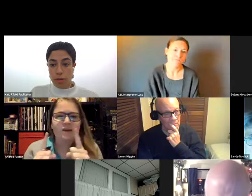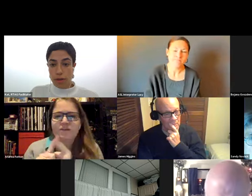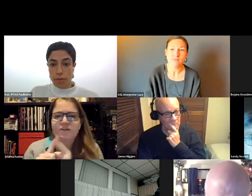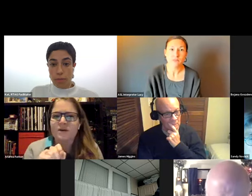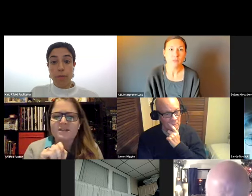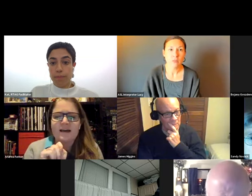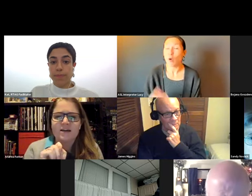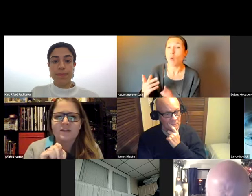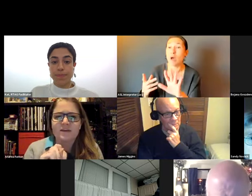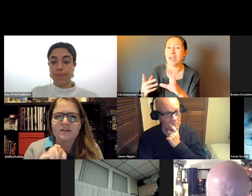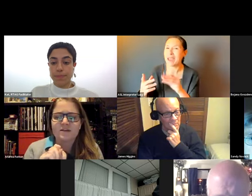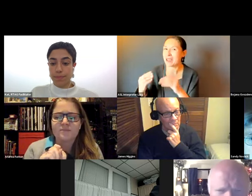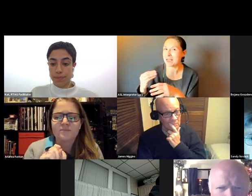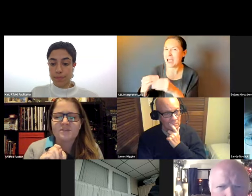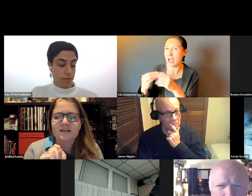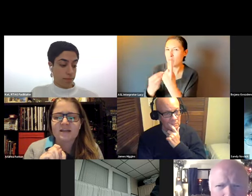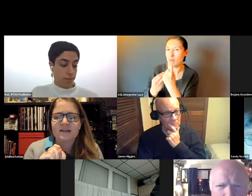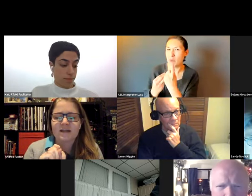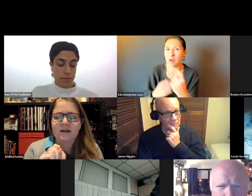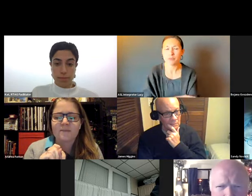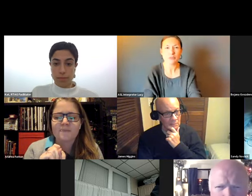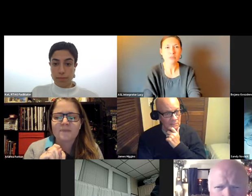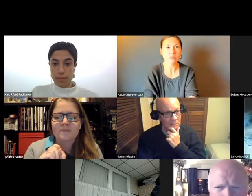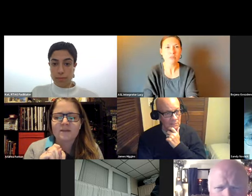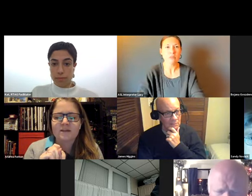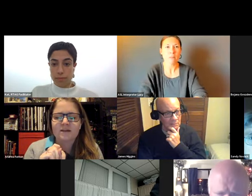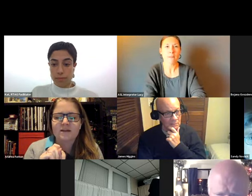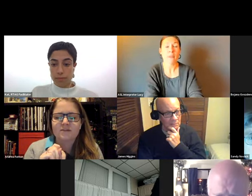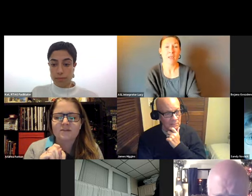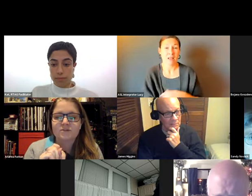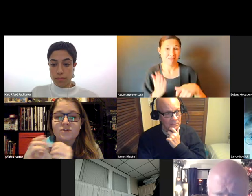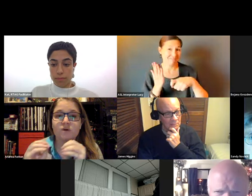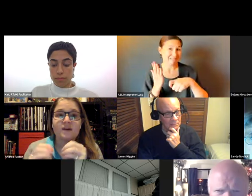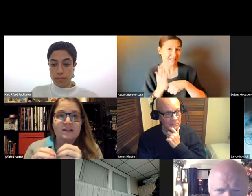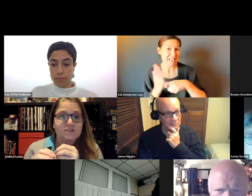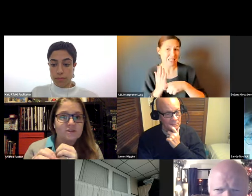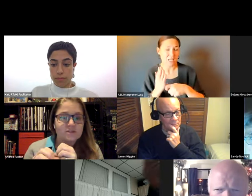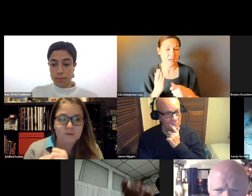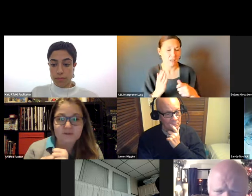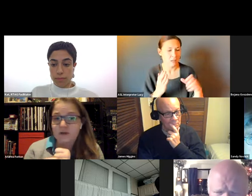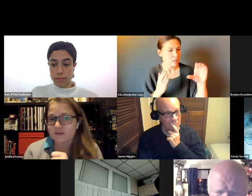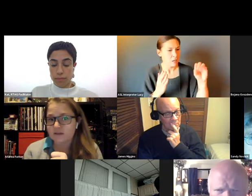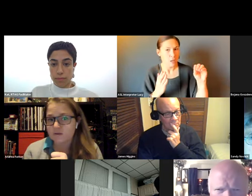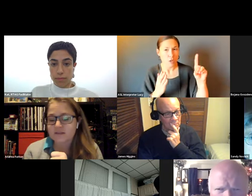COMES AROUND.